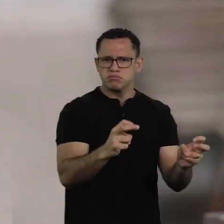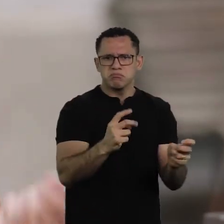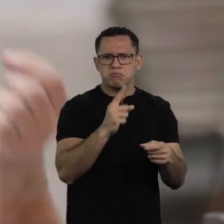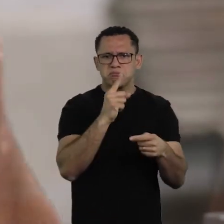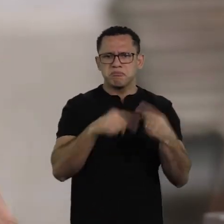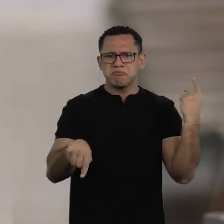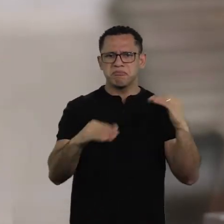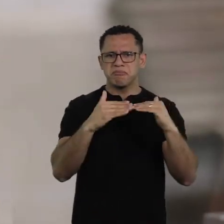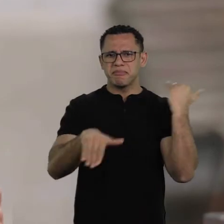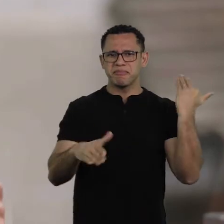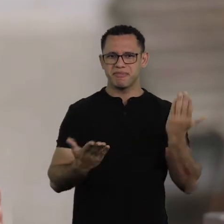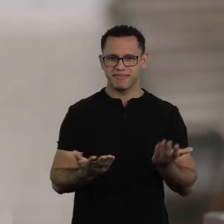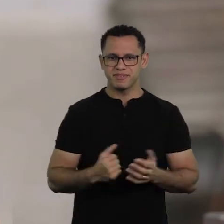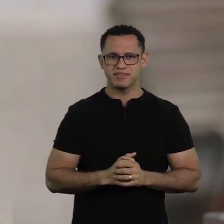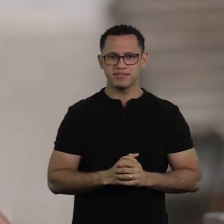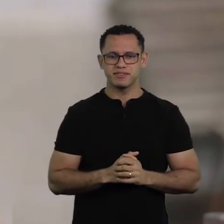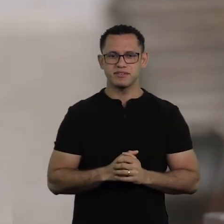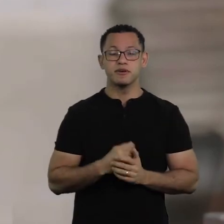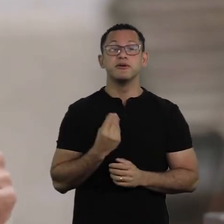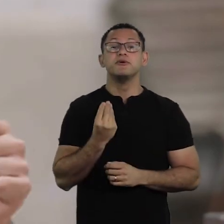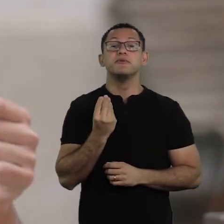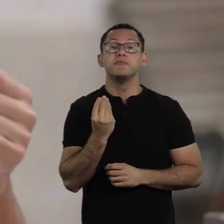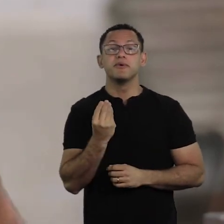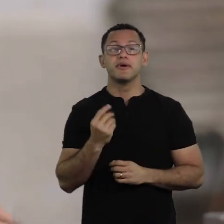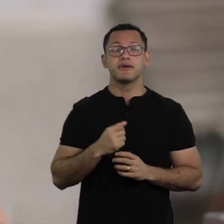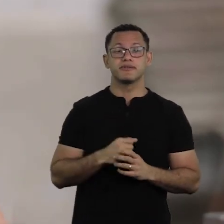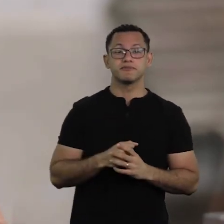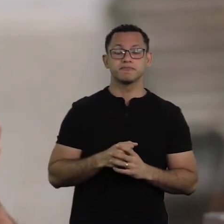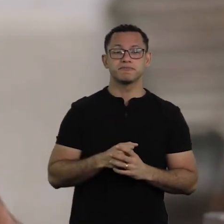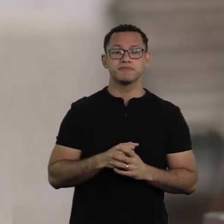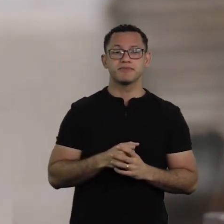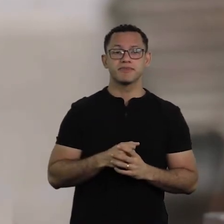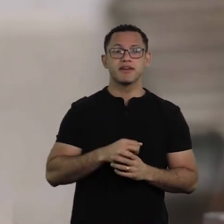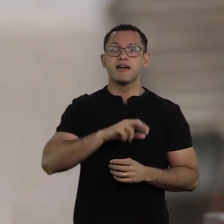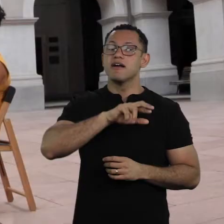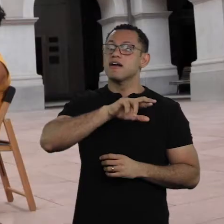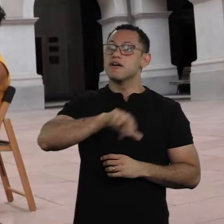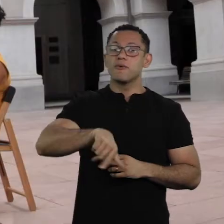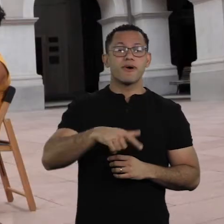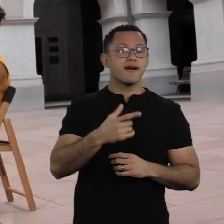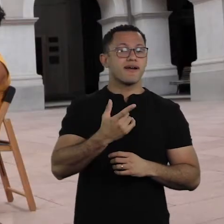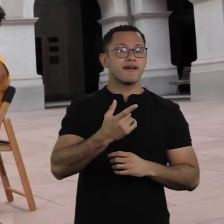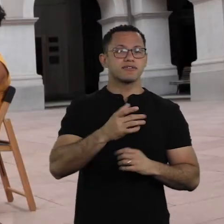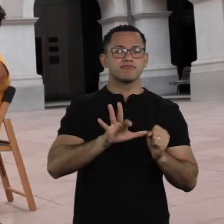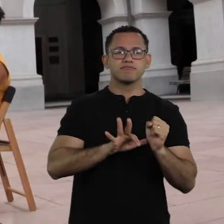But on top of that, people cannot understand this is not improving public safety,